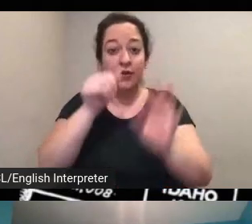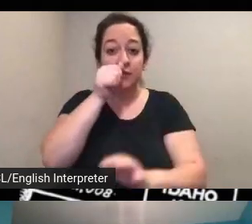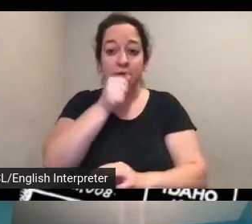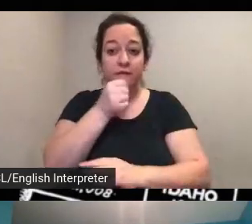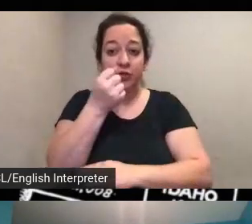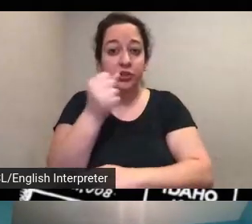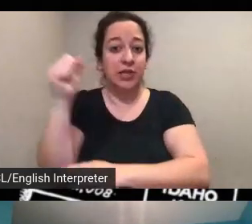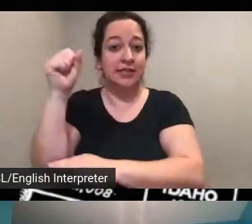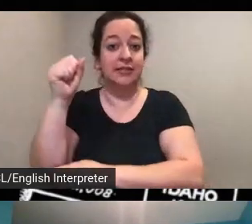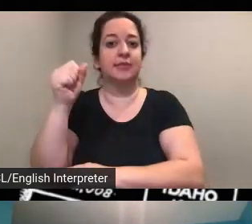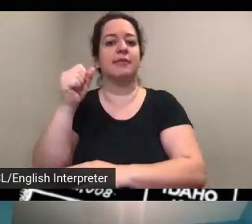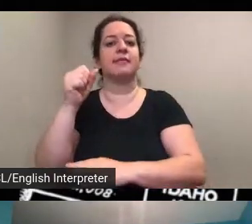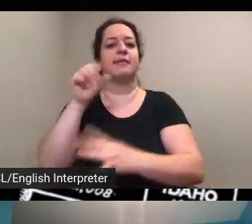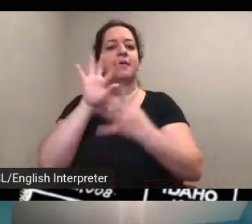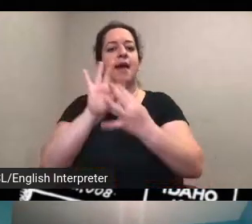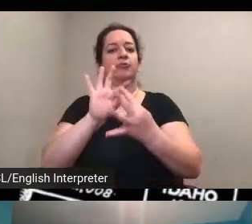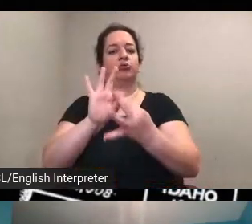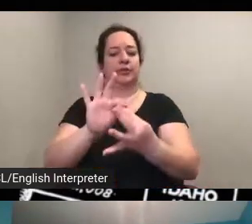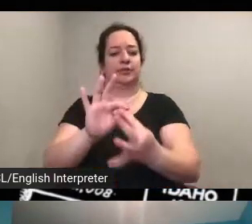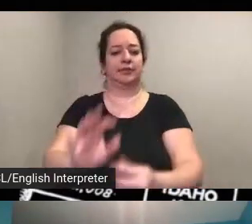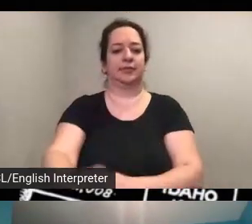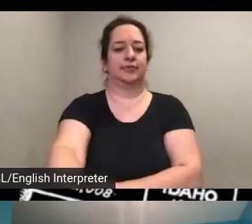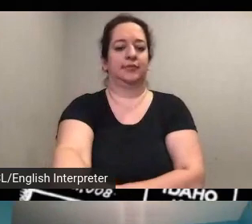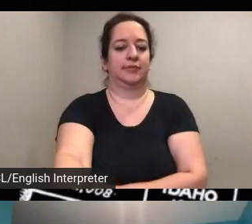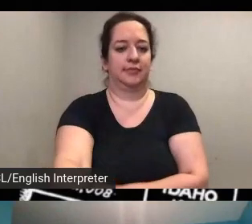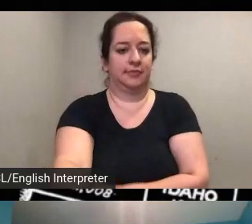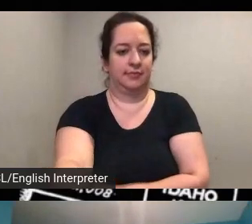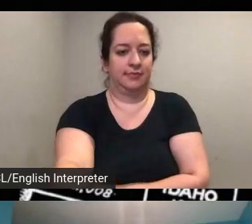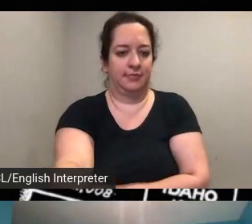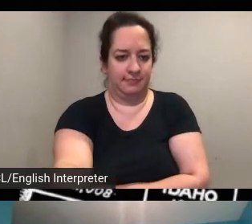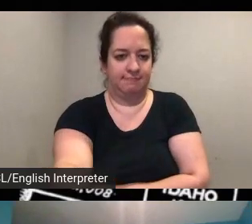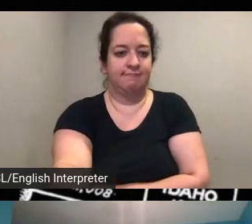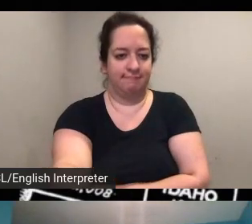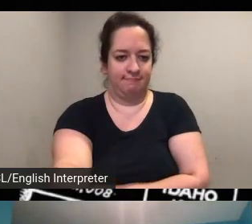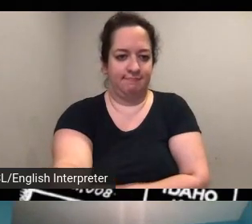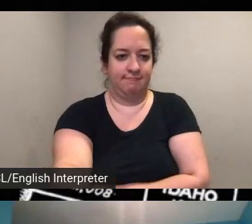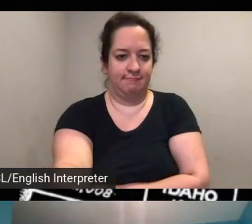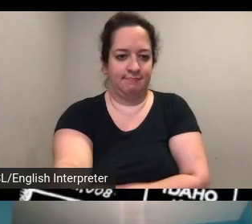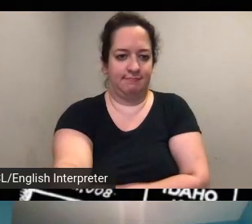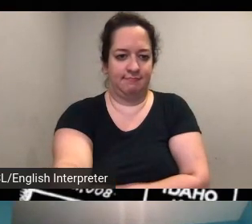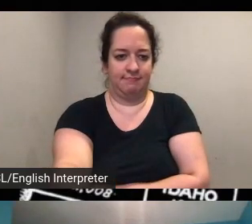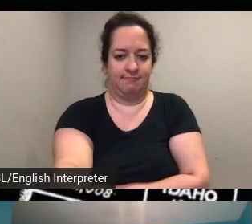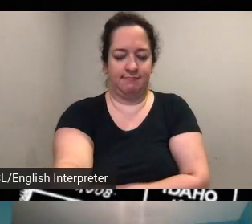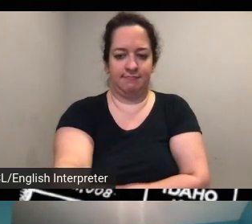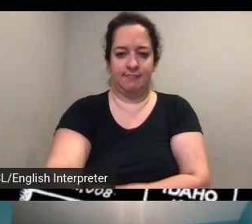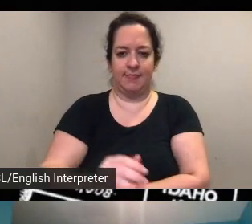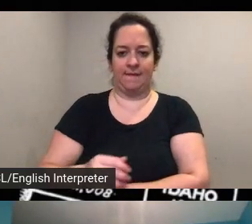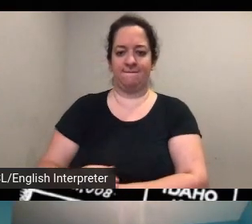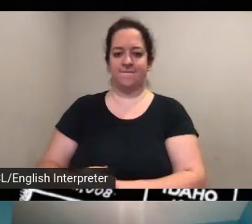okay fantastic thank you for confirm confirming that and i see that uh megan